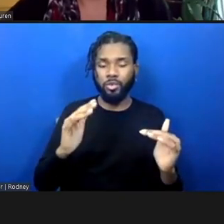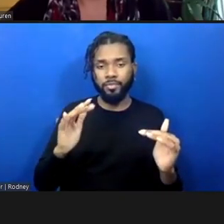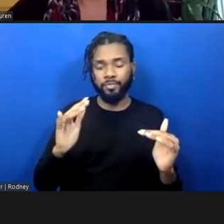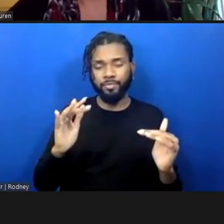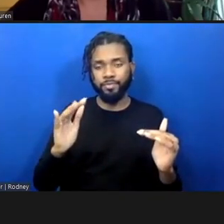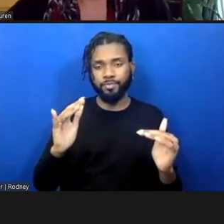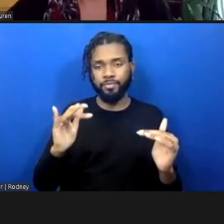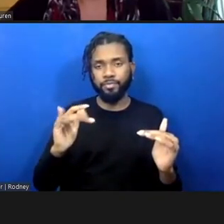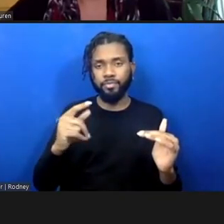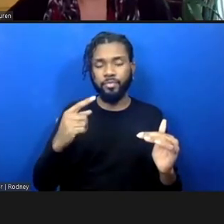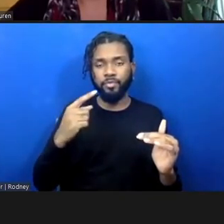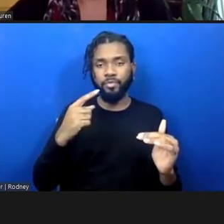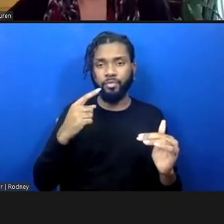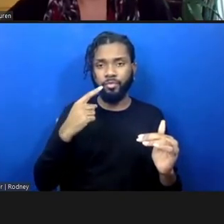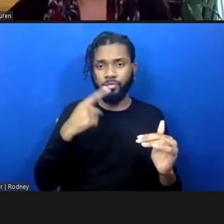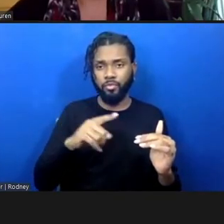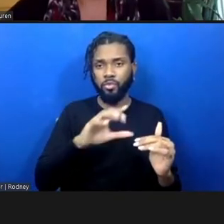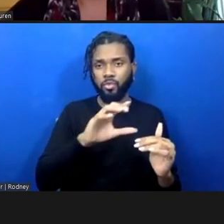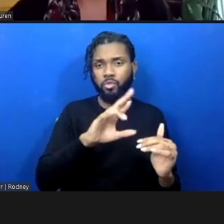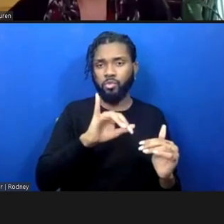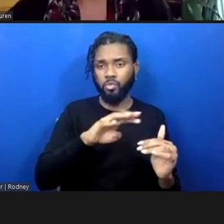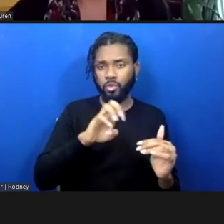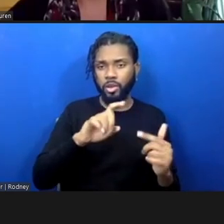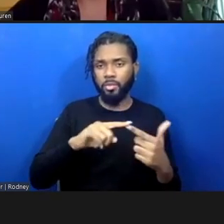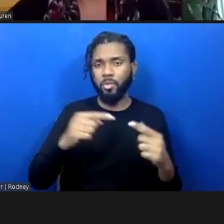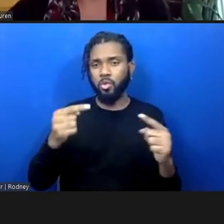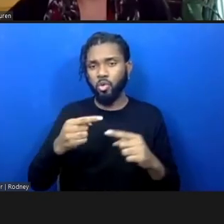crime, and harm, and wrongdoing that happened within our communities has to